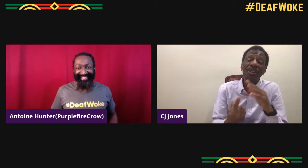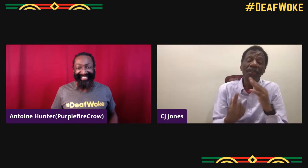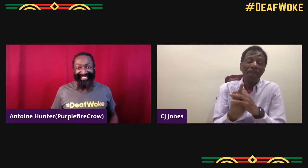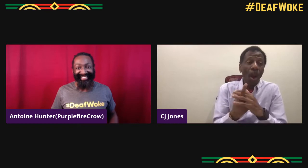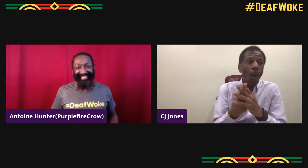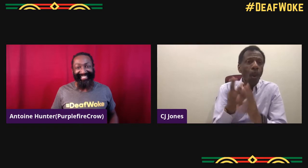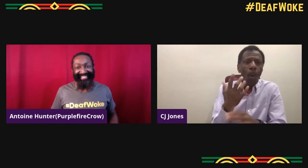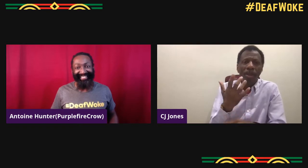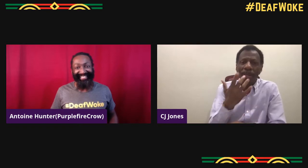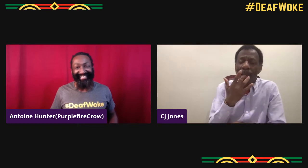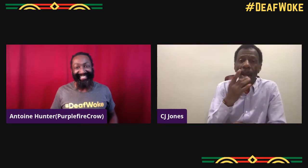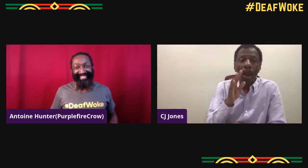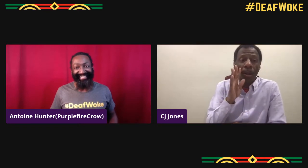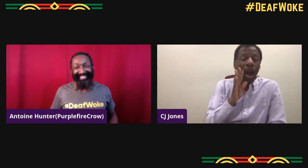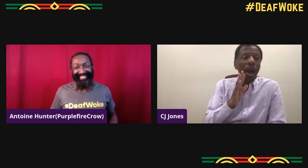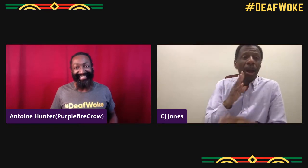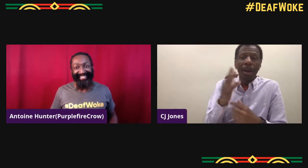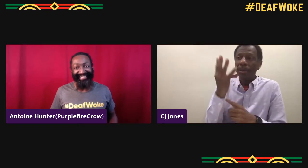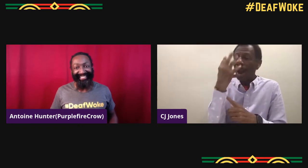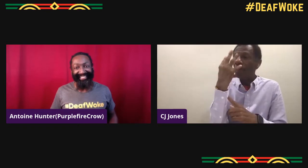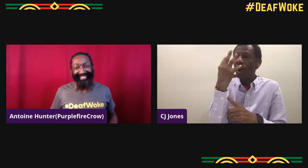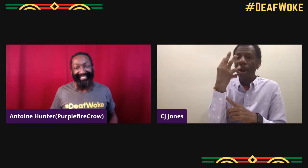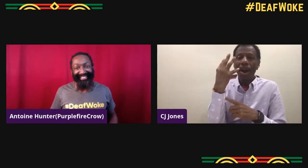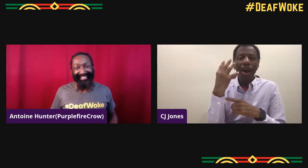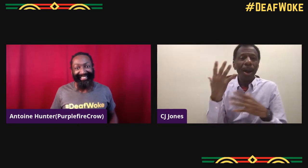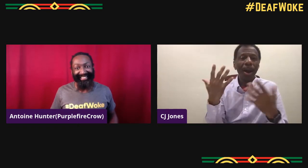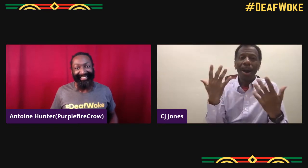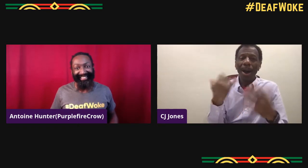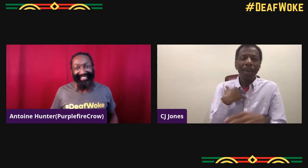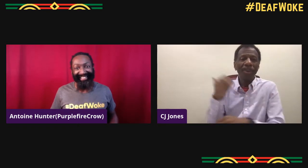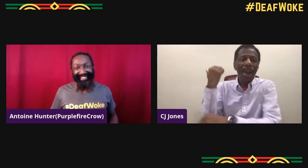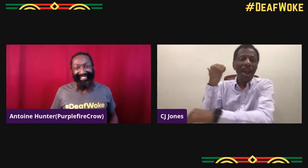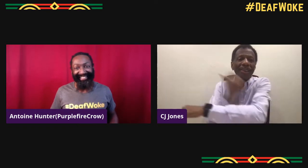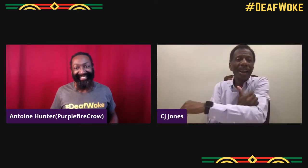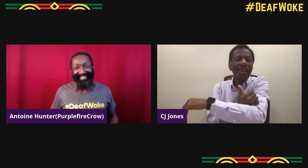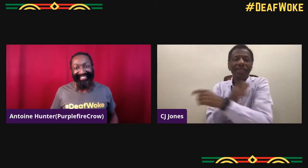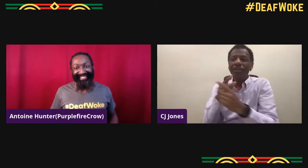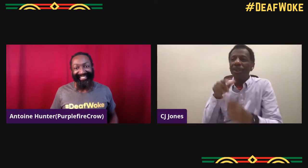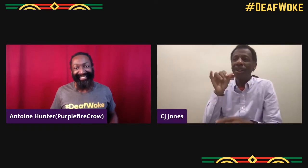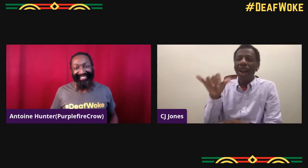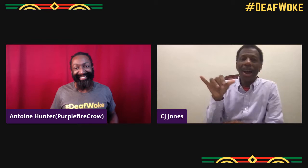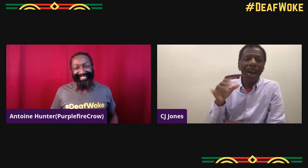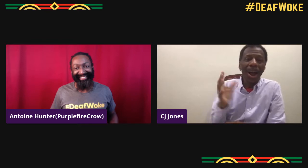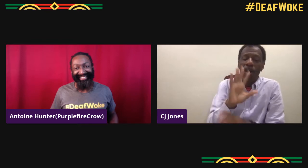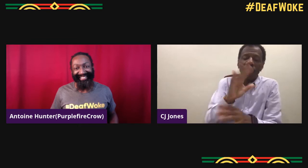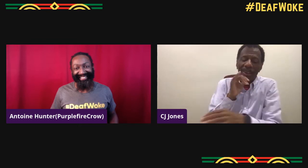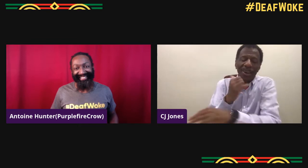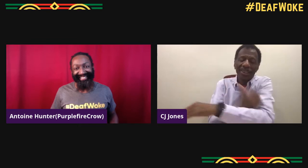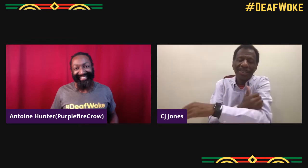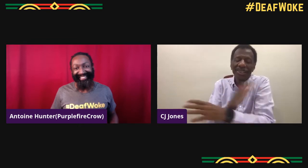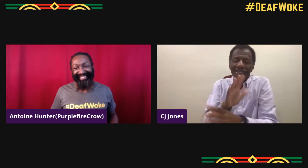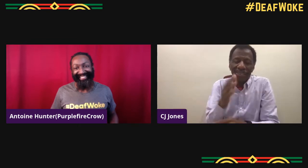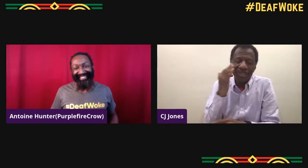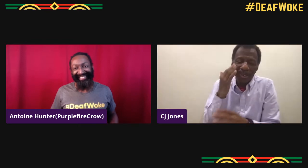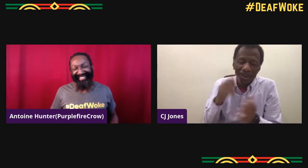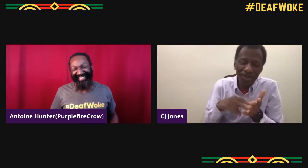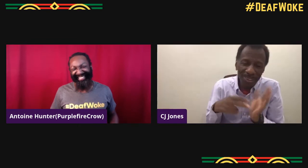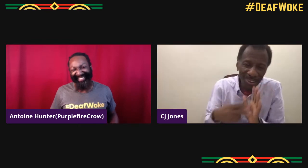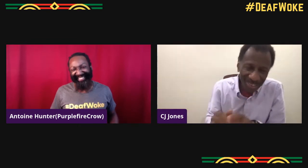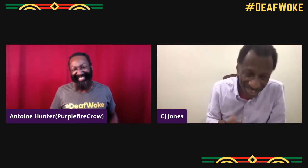Yup, that was my first TV series and I just fell in love. I became addicted to it.